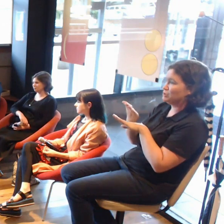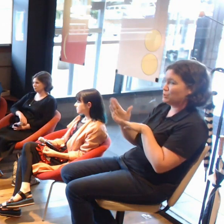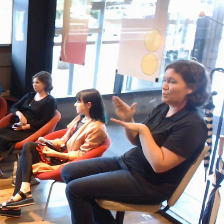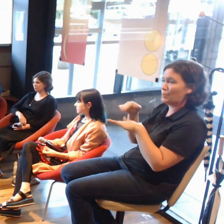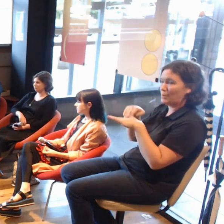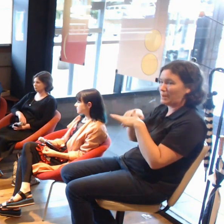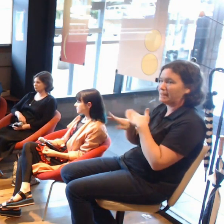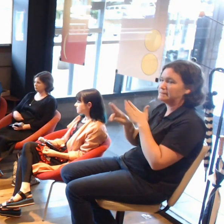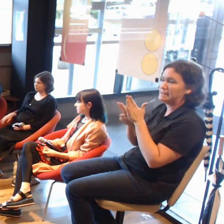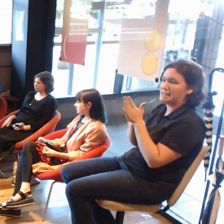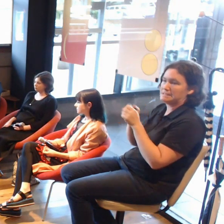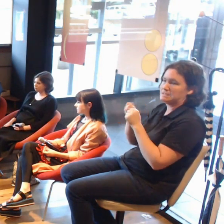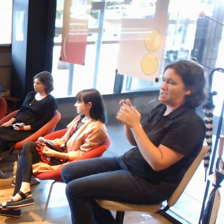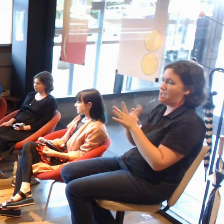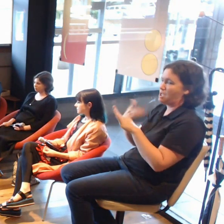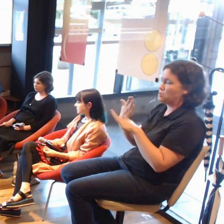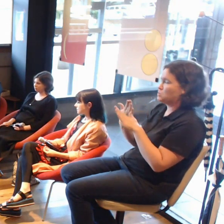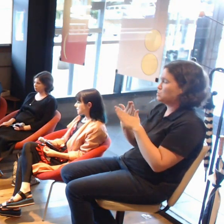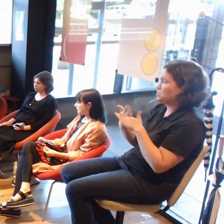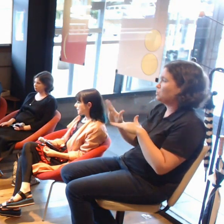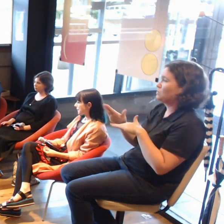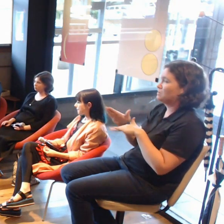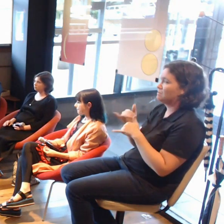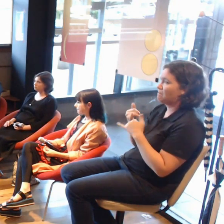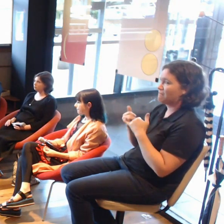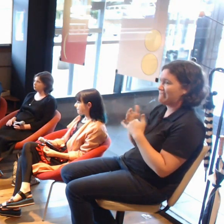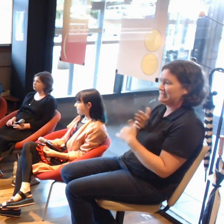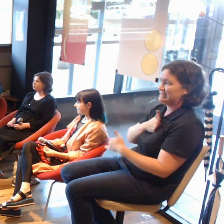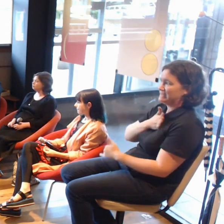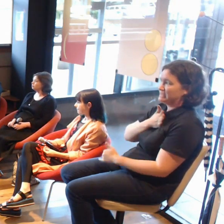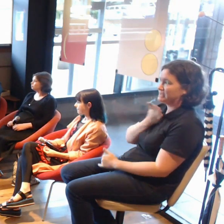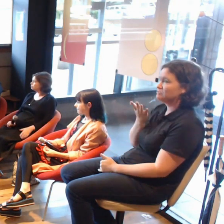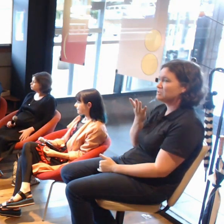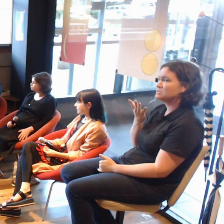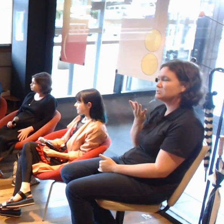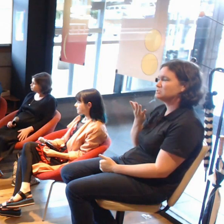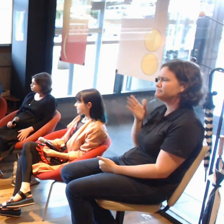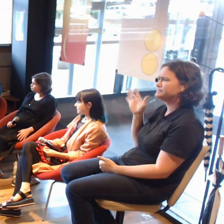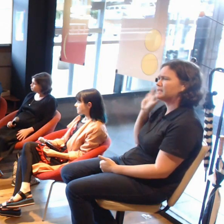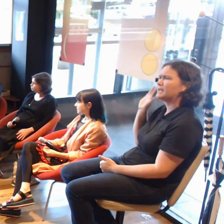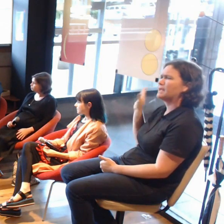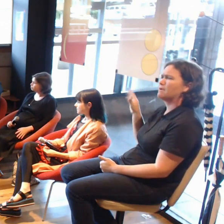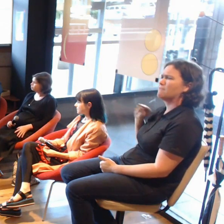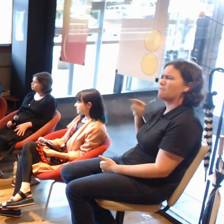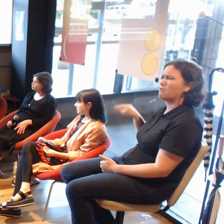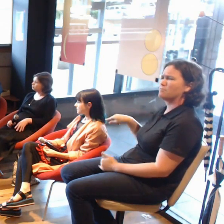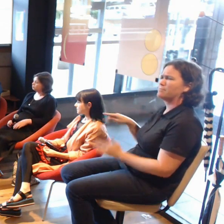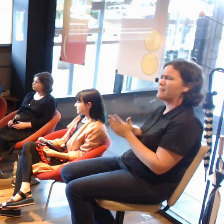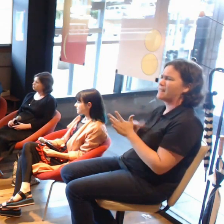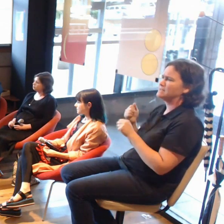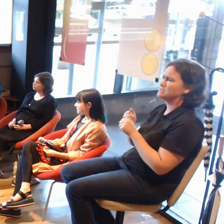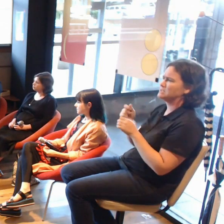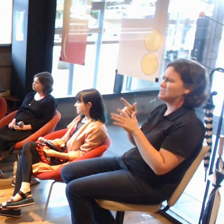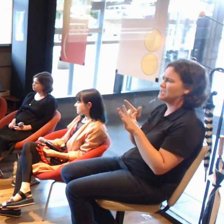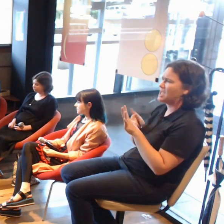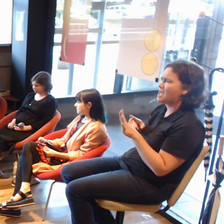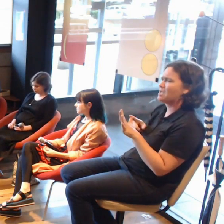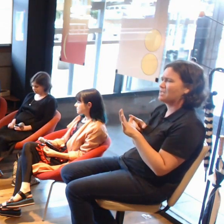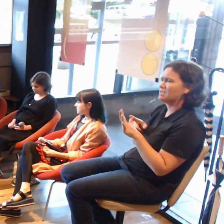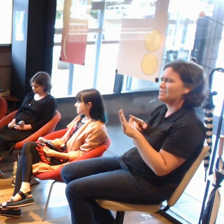I was very interested to get the perspective of both the NGA and more of the established gallery community, museum community